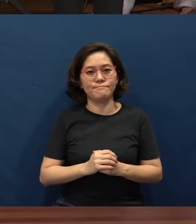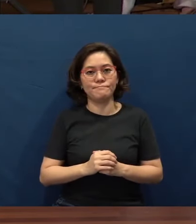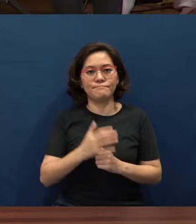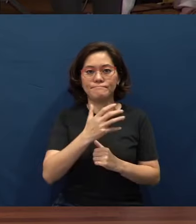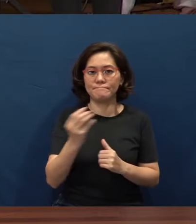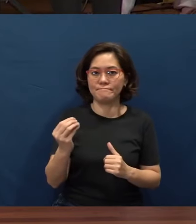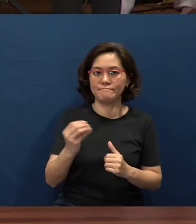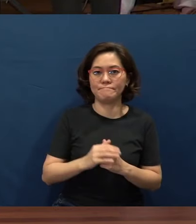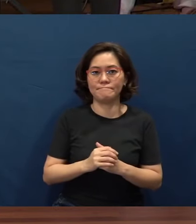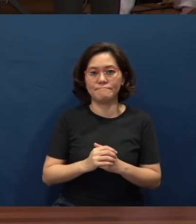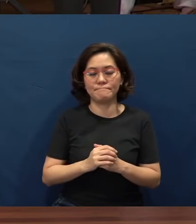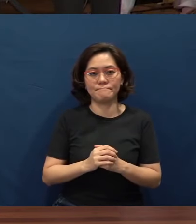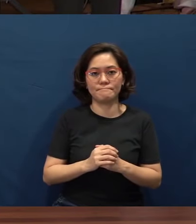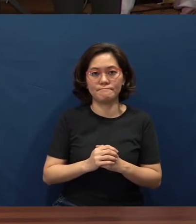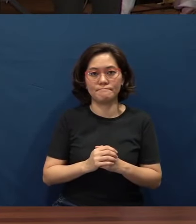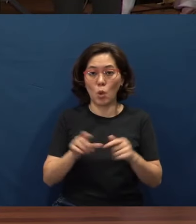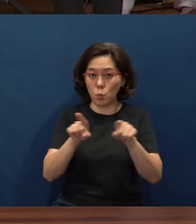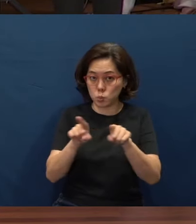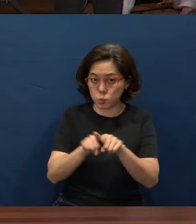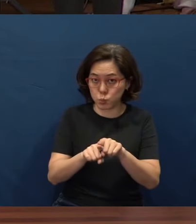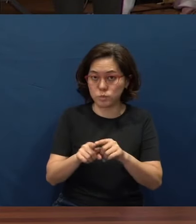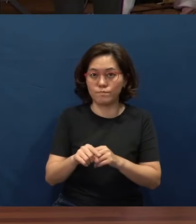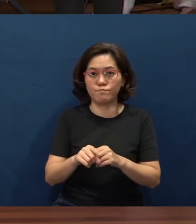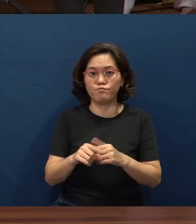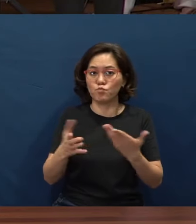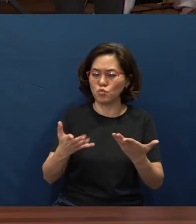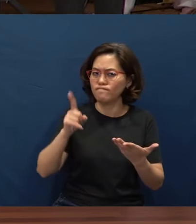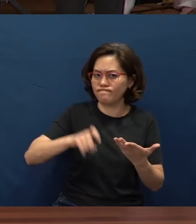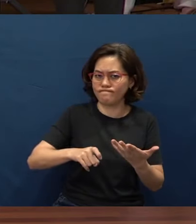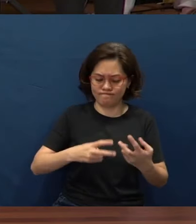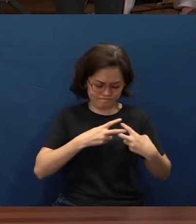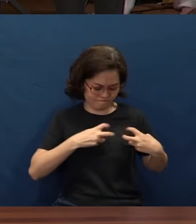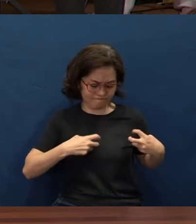And also, we ought to examine our hearts